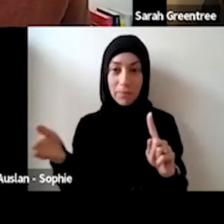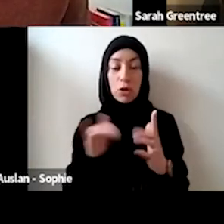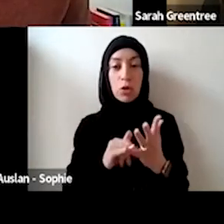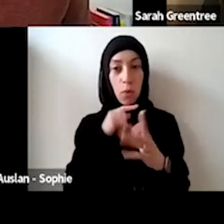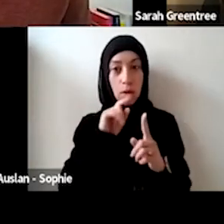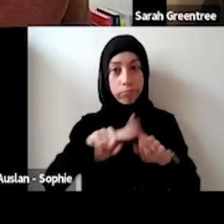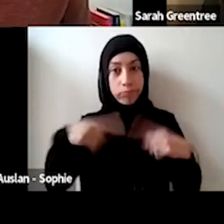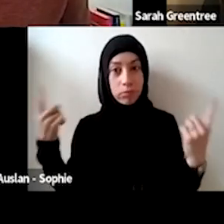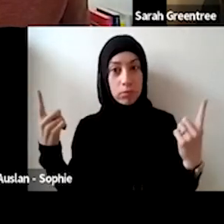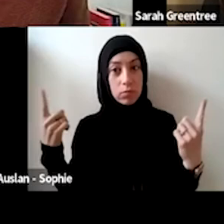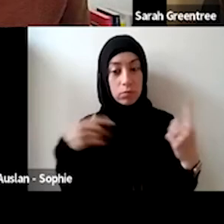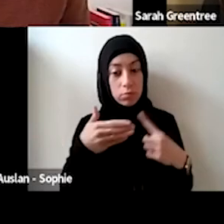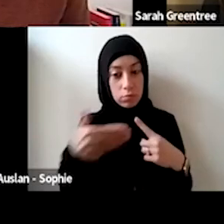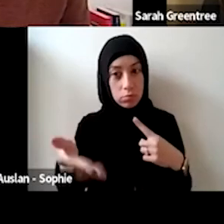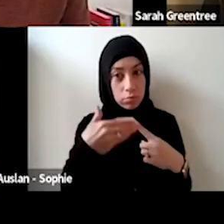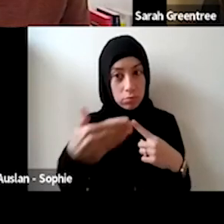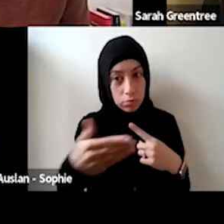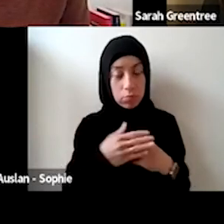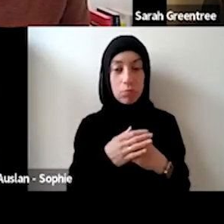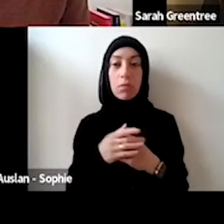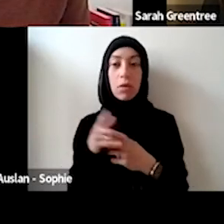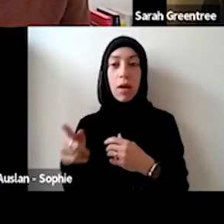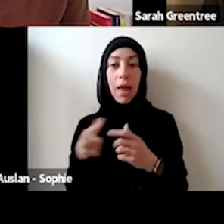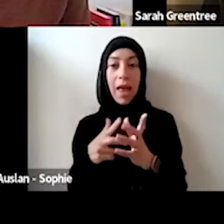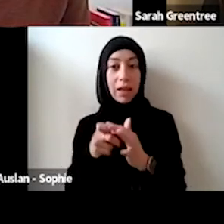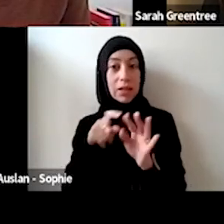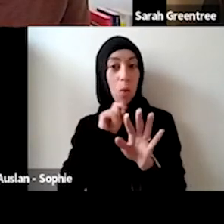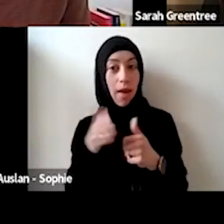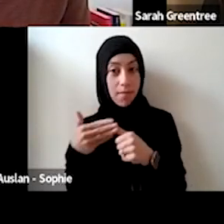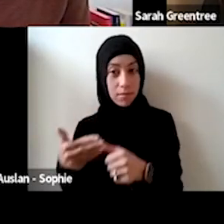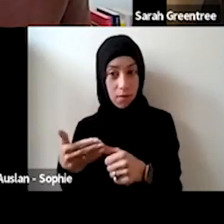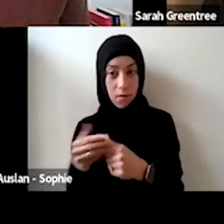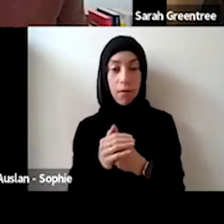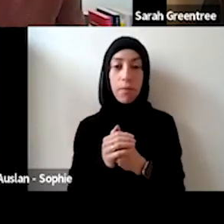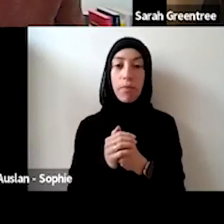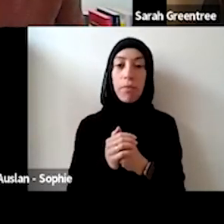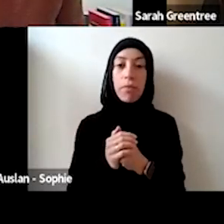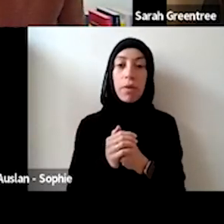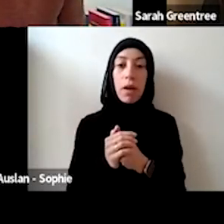I think I'll take it. The they will be a new corporate plan likely to be launched.